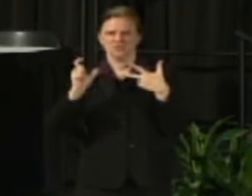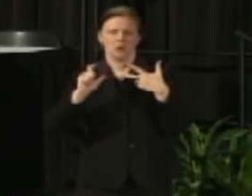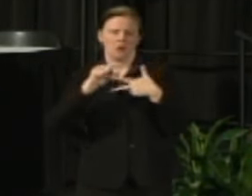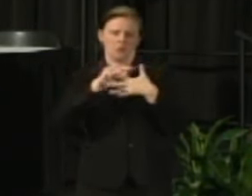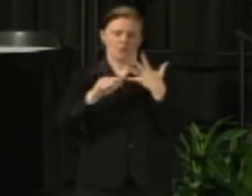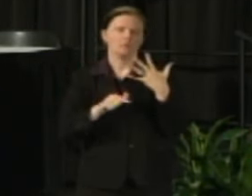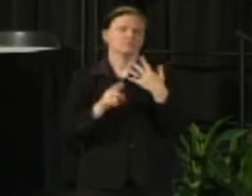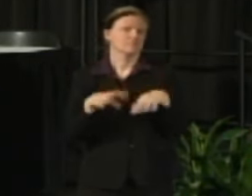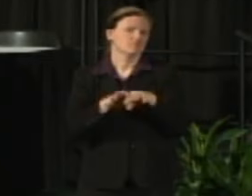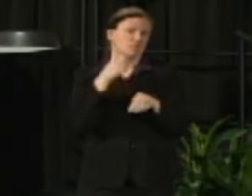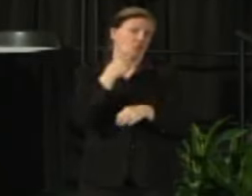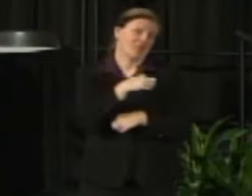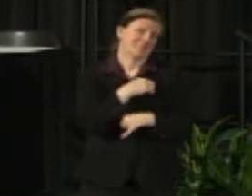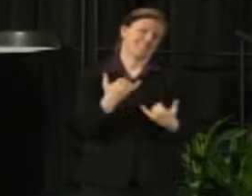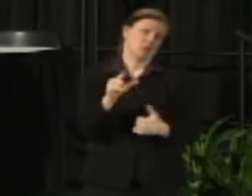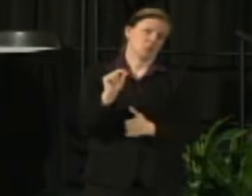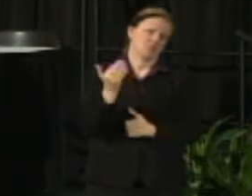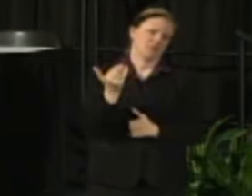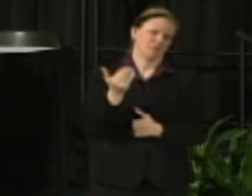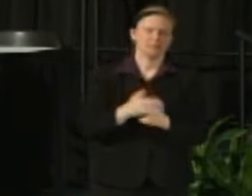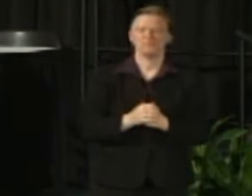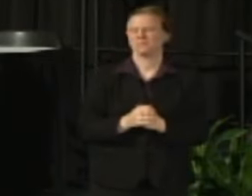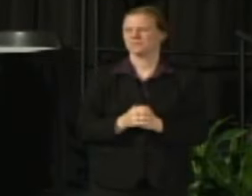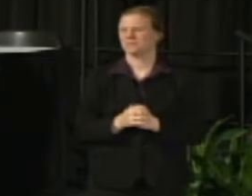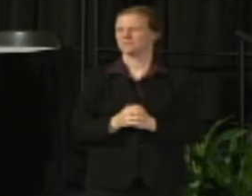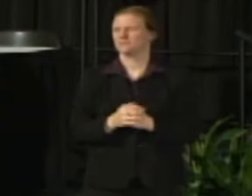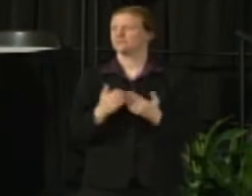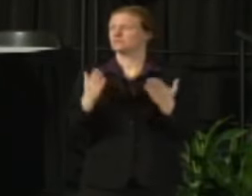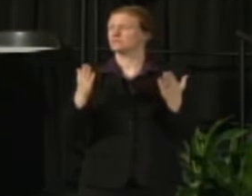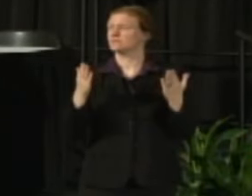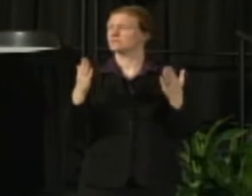And that leads me to an update